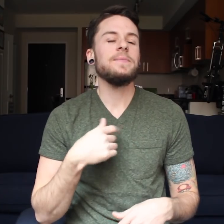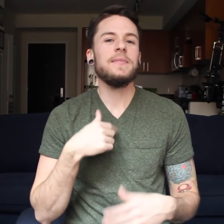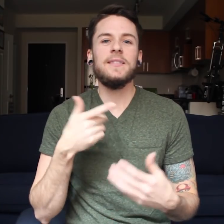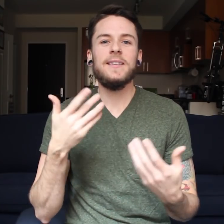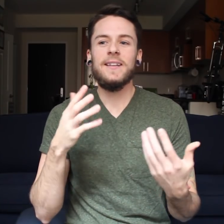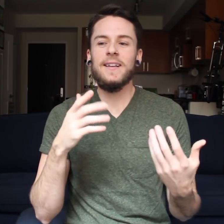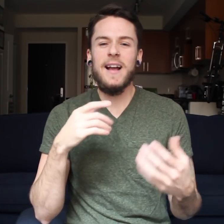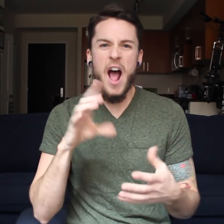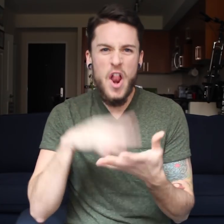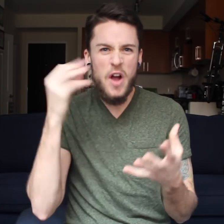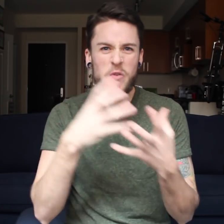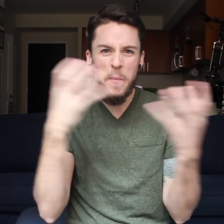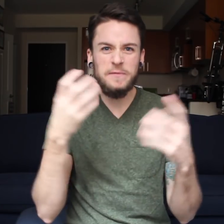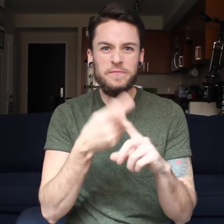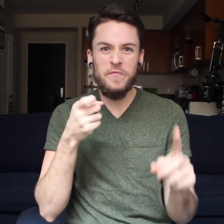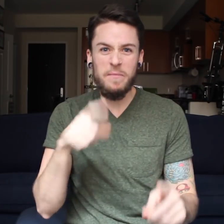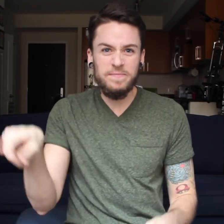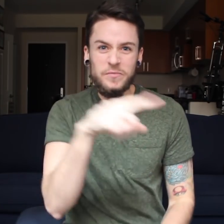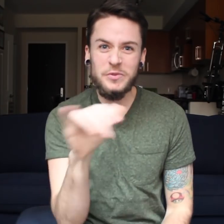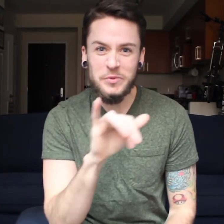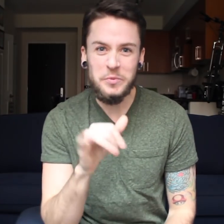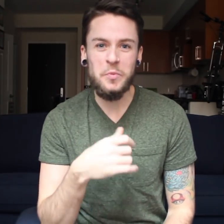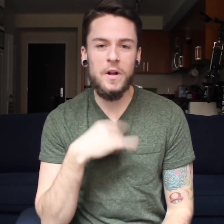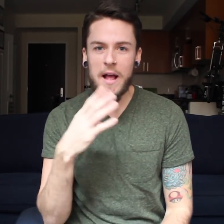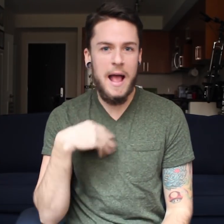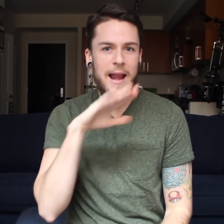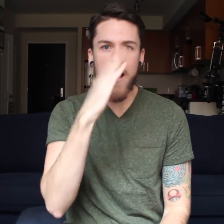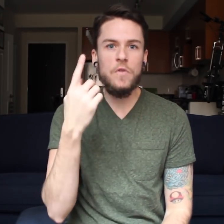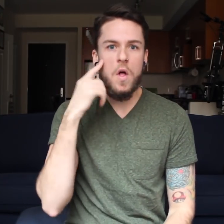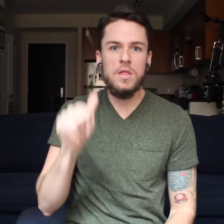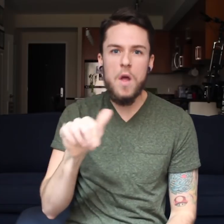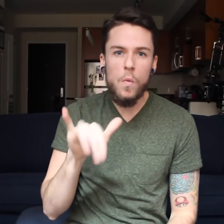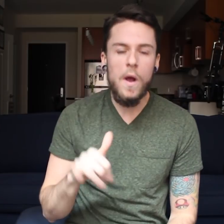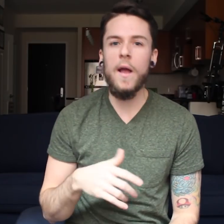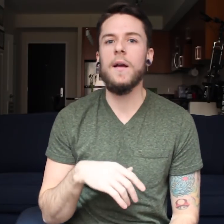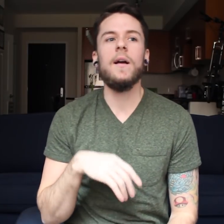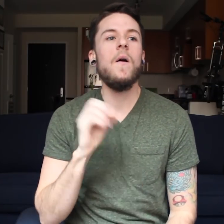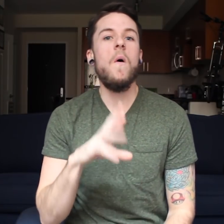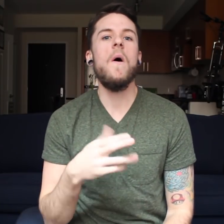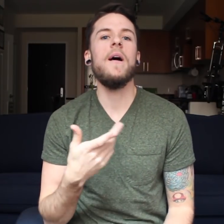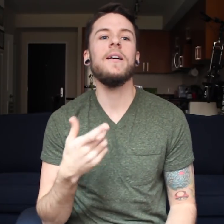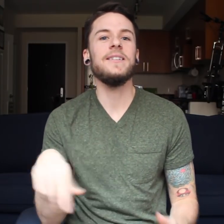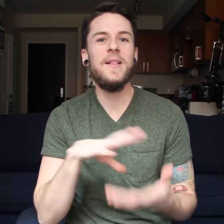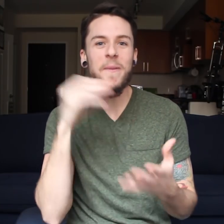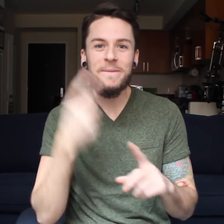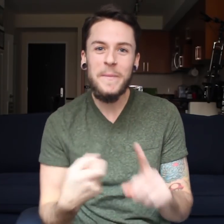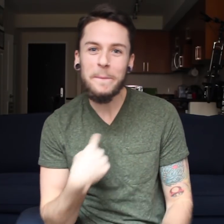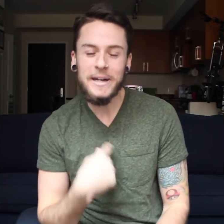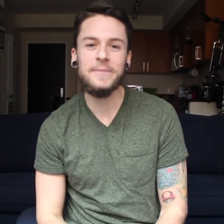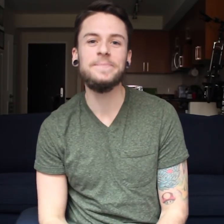And I've learned so much from them too about things I’d never thought of before.